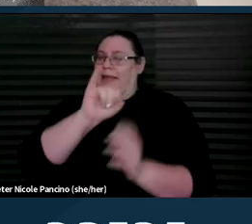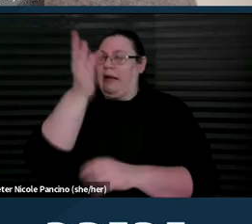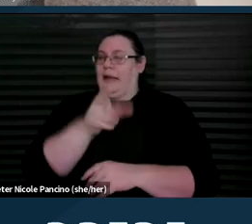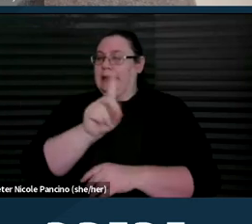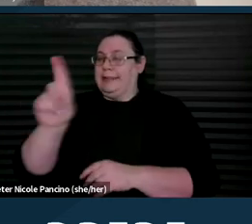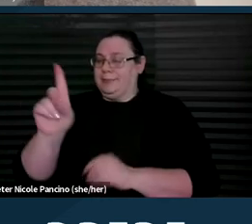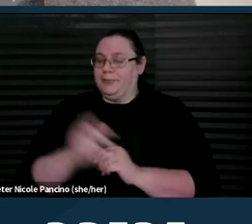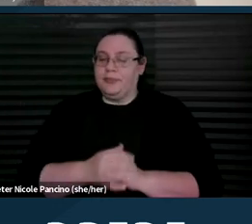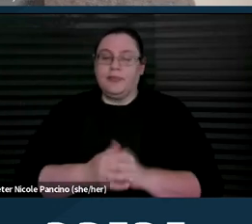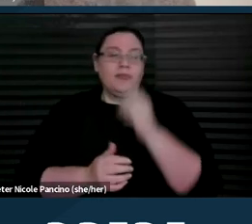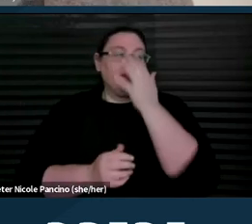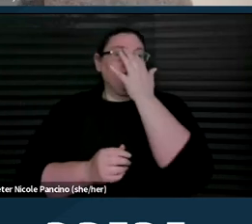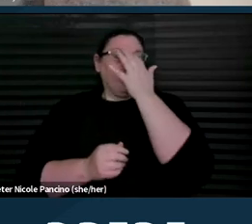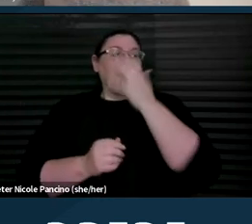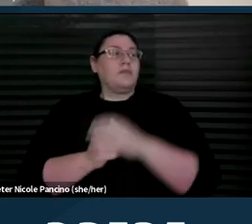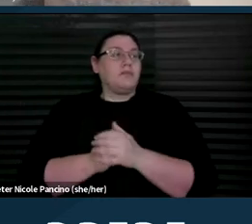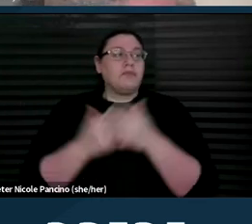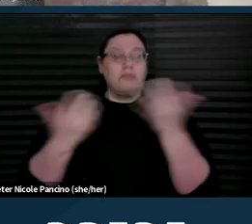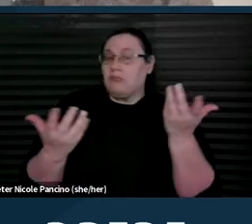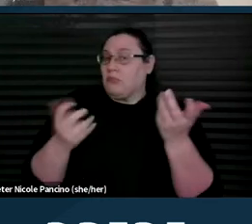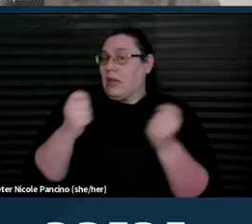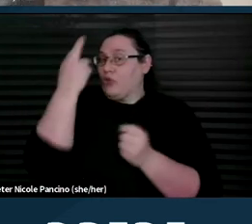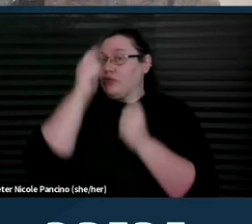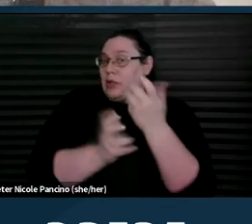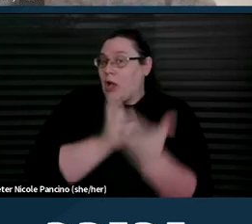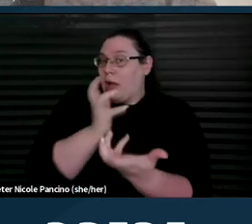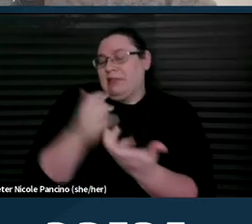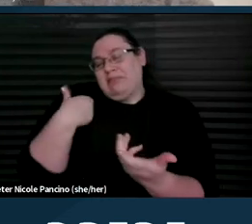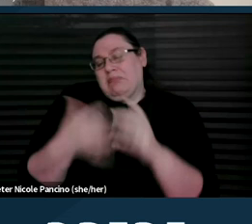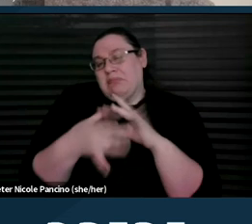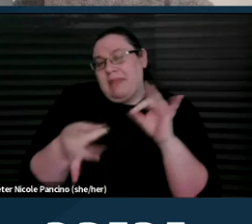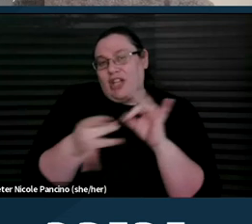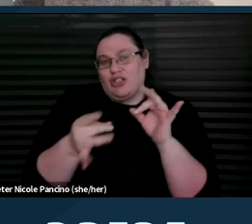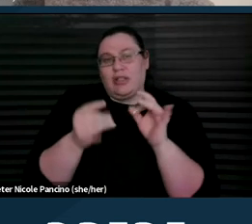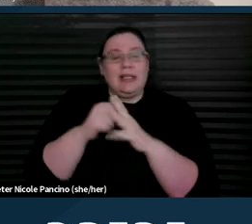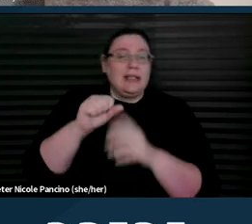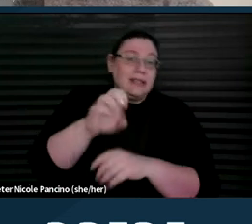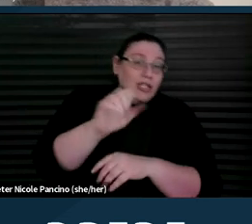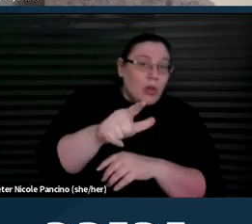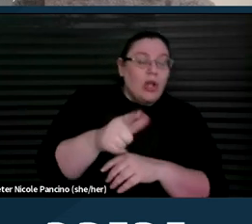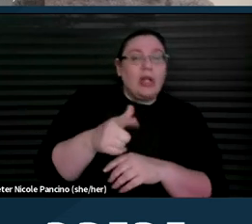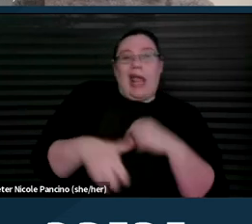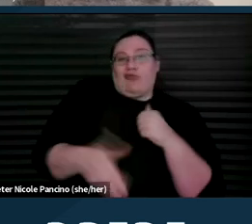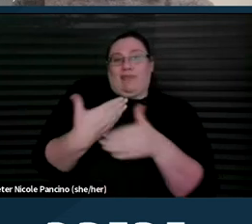And so this can be a reasonable accommodation, as I said in the sexual and reproductive healthcare context,